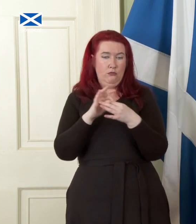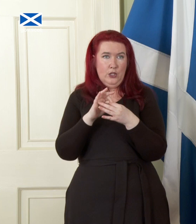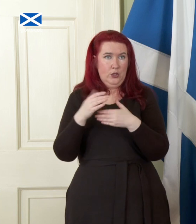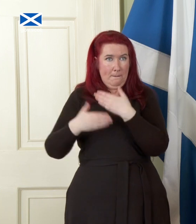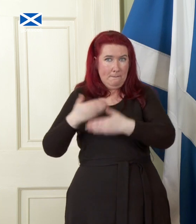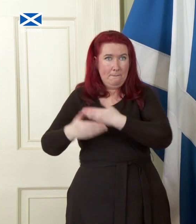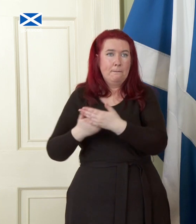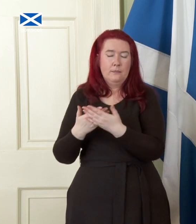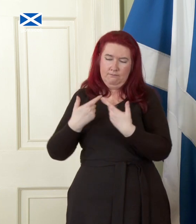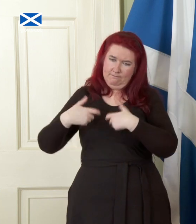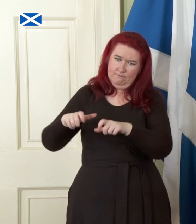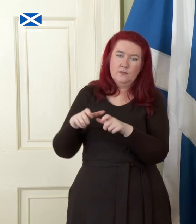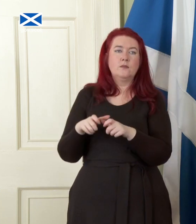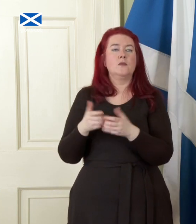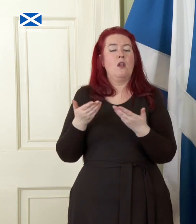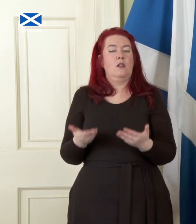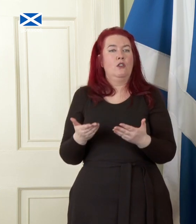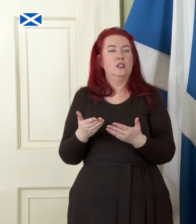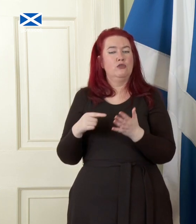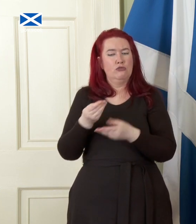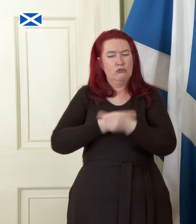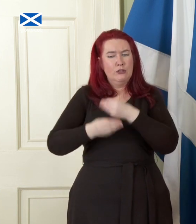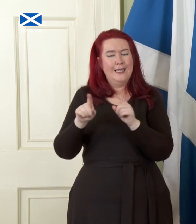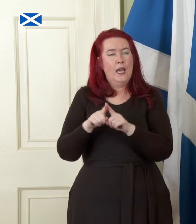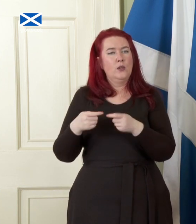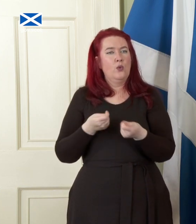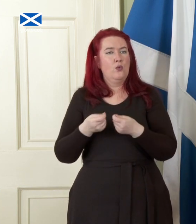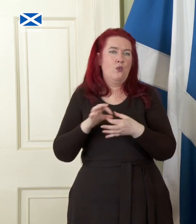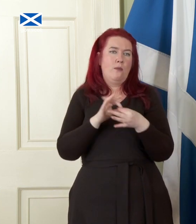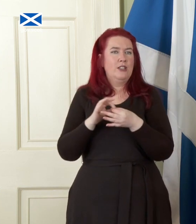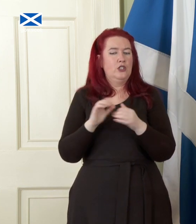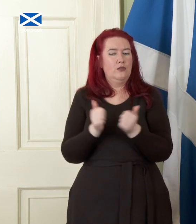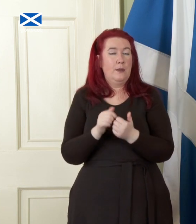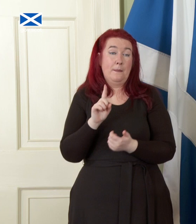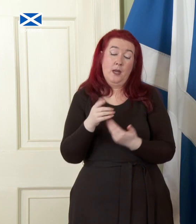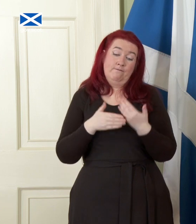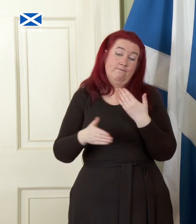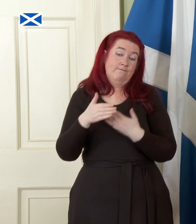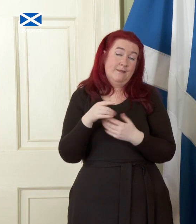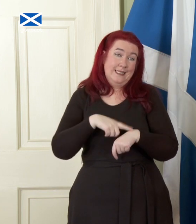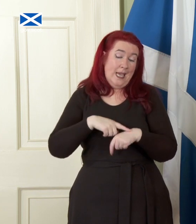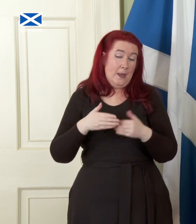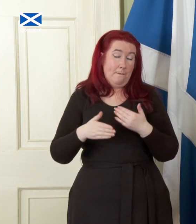by the current trade and cooperation agreement. However, over time it is possible that economic